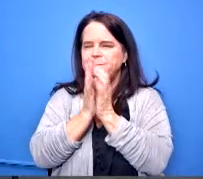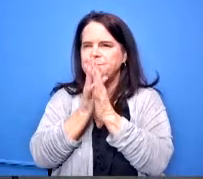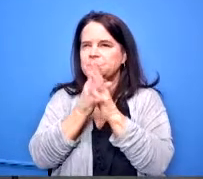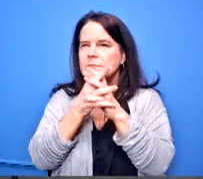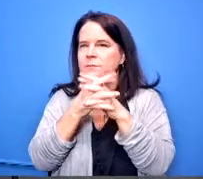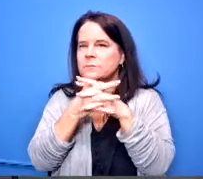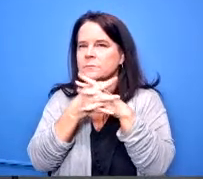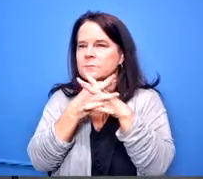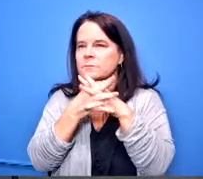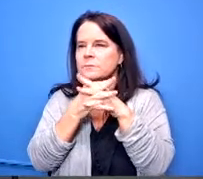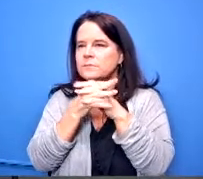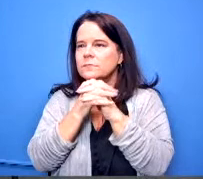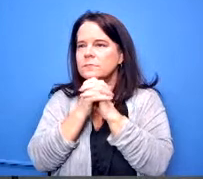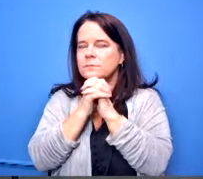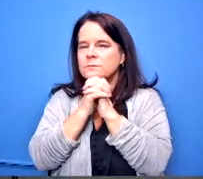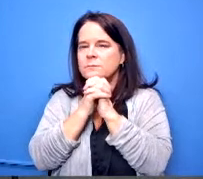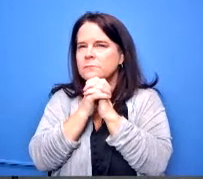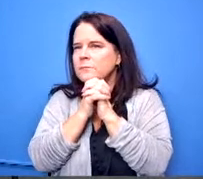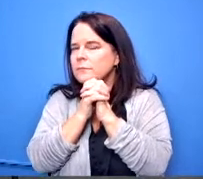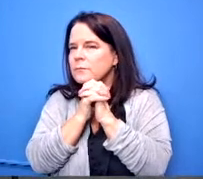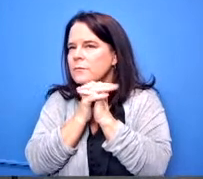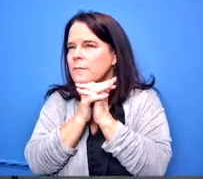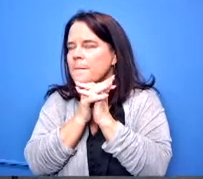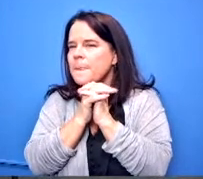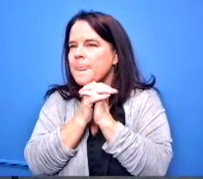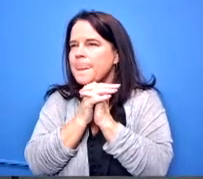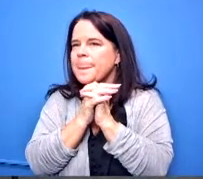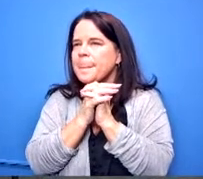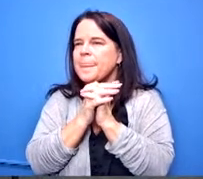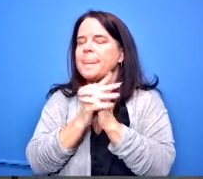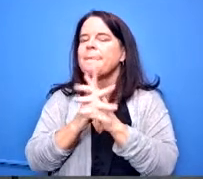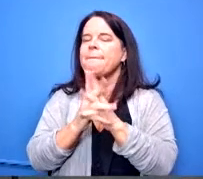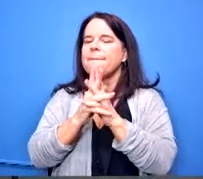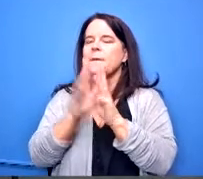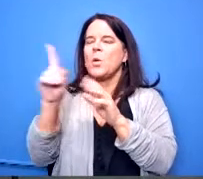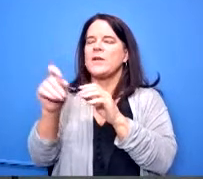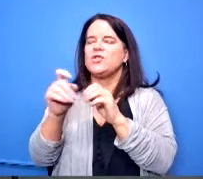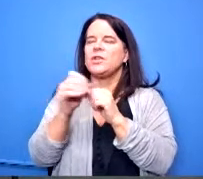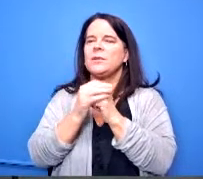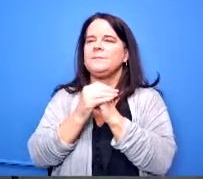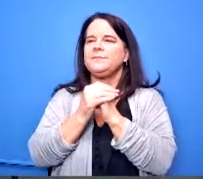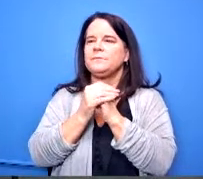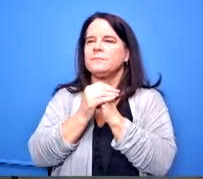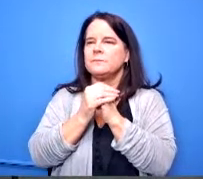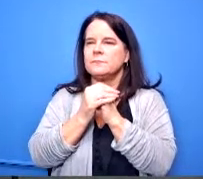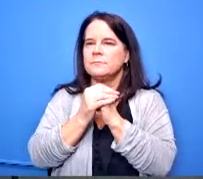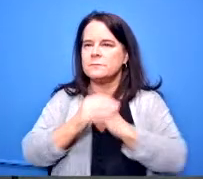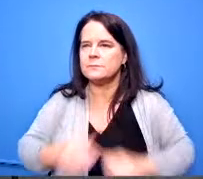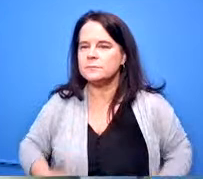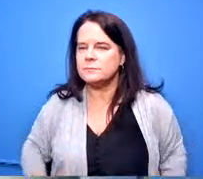oh yeah one more add a statement actually yes one i did see this is we're on purchase requisitions